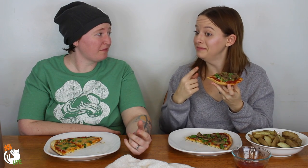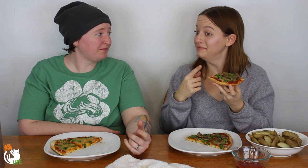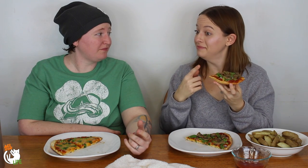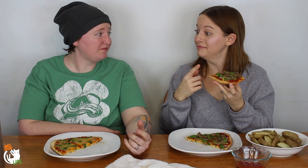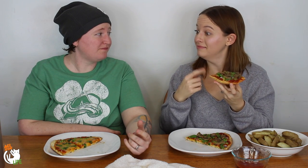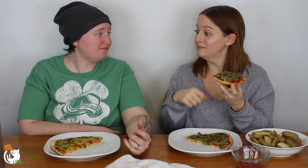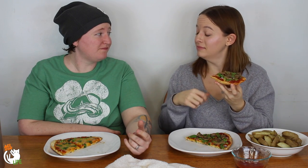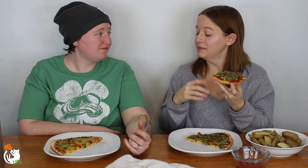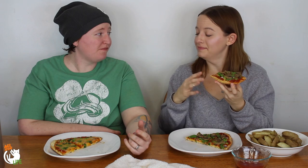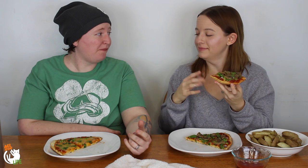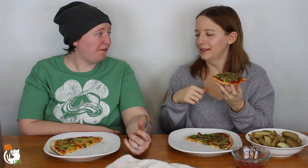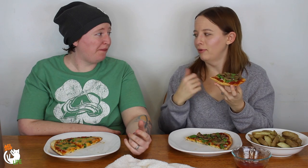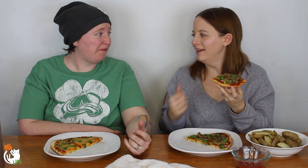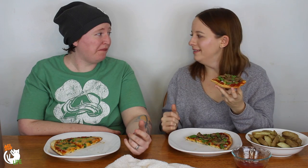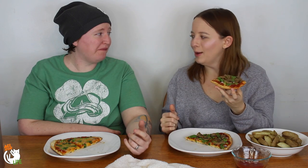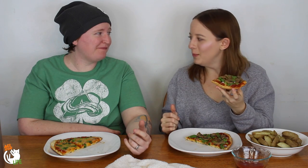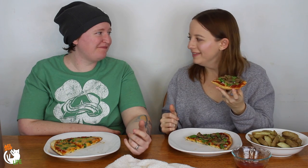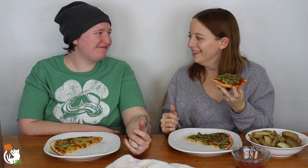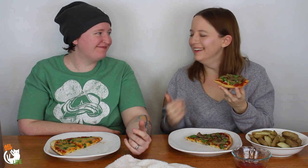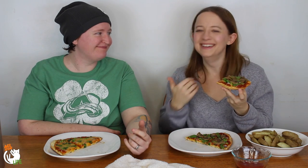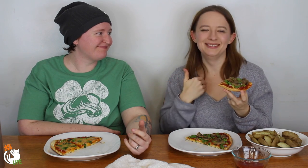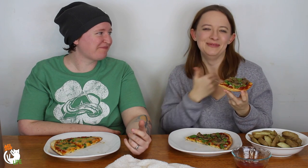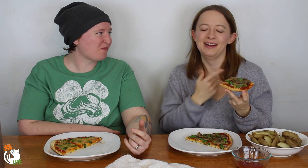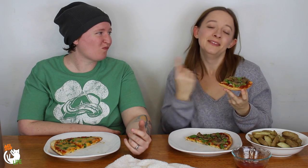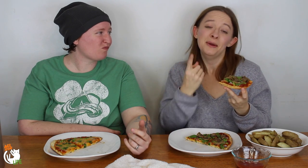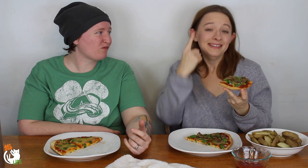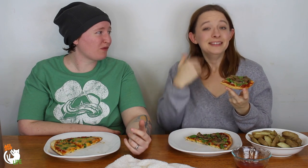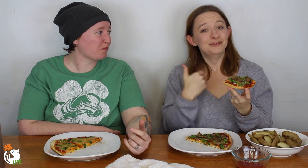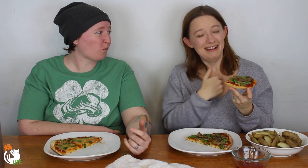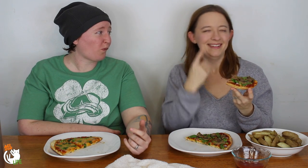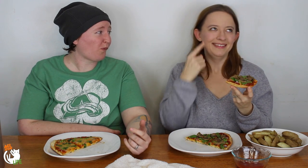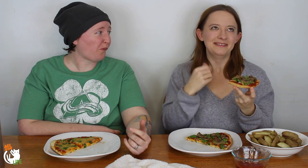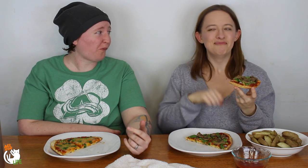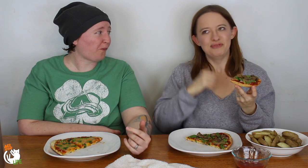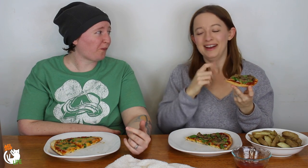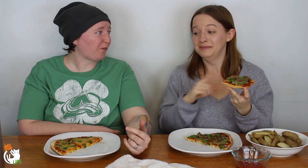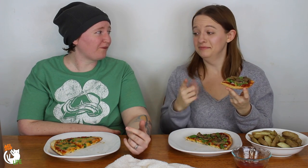Want to talk about pride... no. Toronto -- I always think of Toronto and I think of Pride